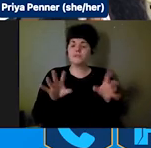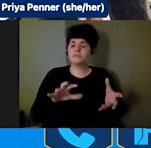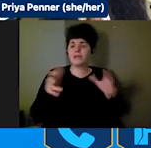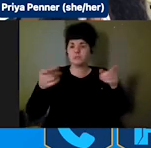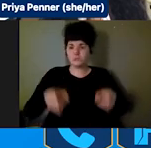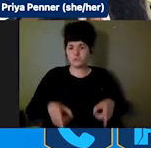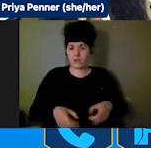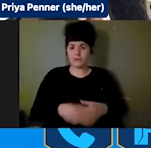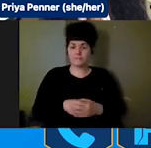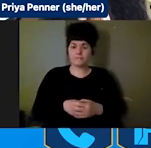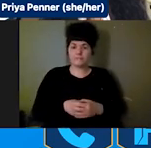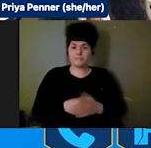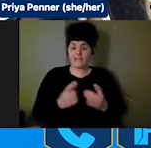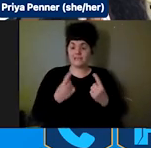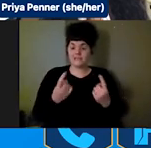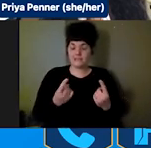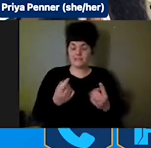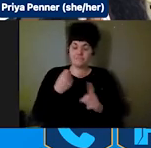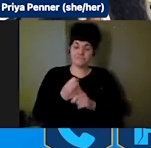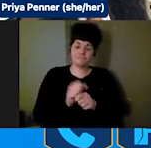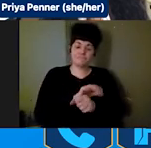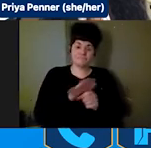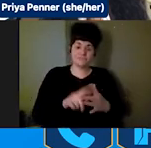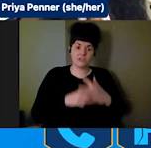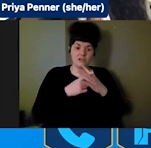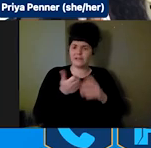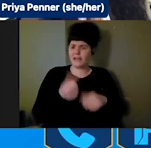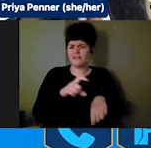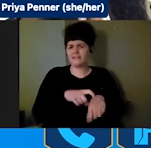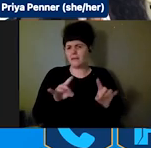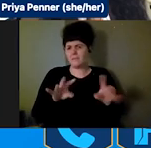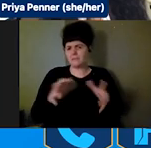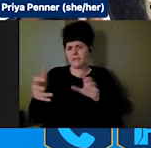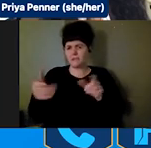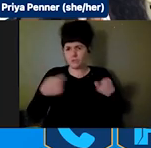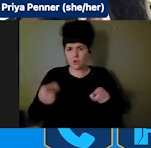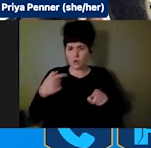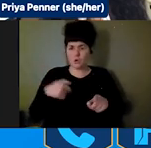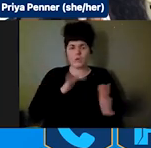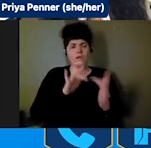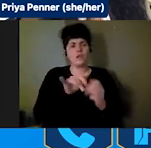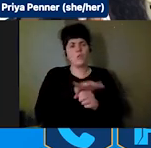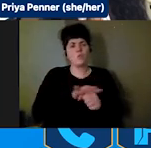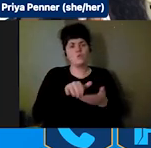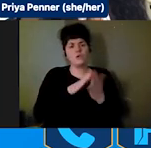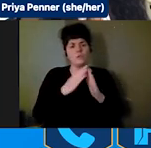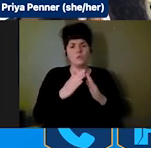pandemic and whenever disasters occur, we reach out to local communities, local disability leaders to support